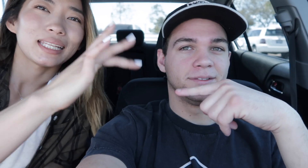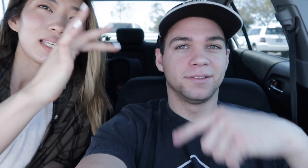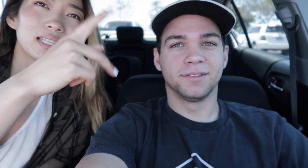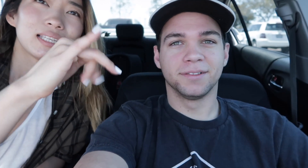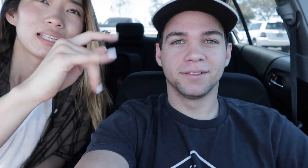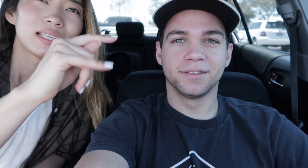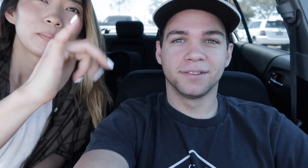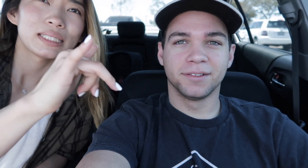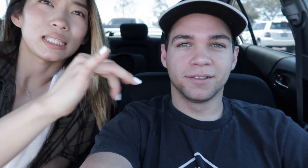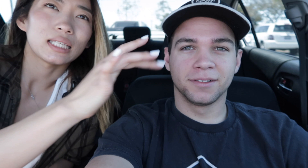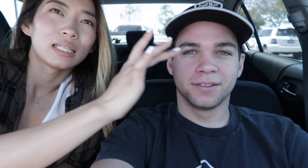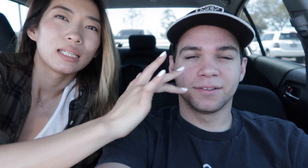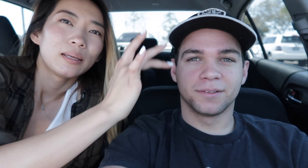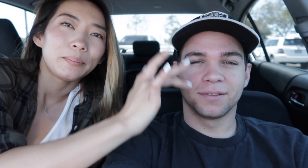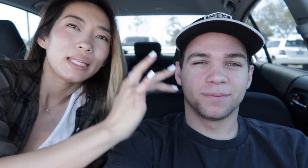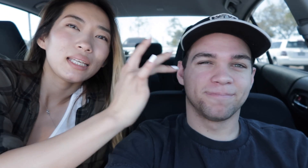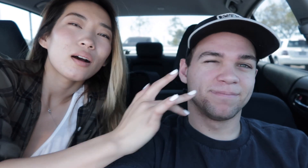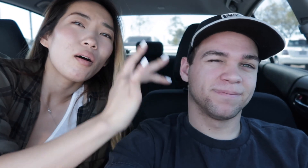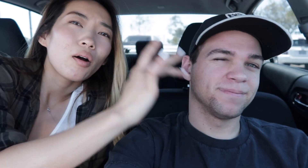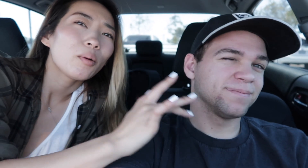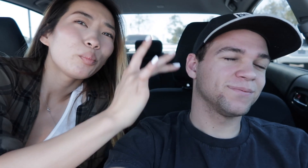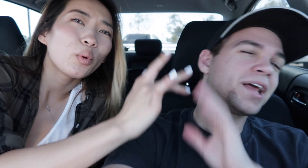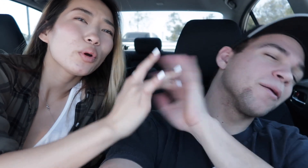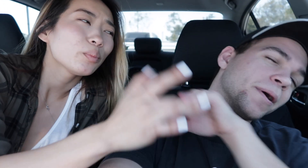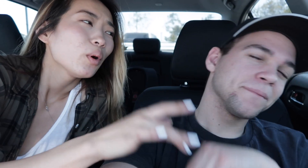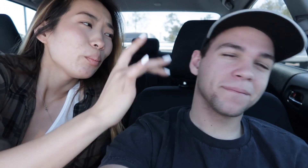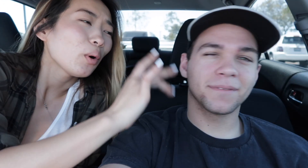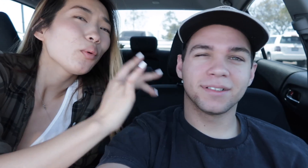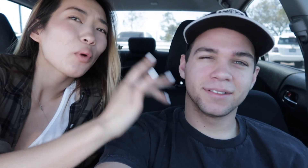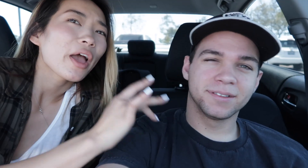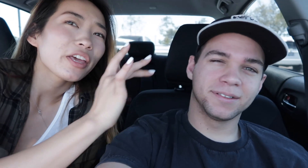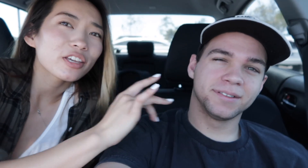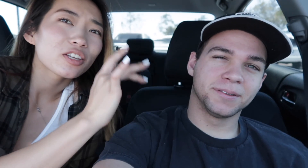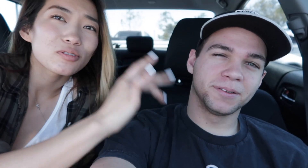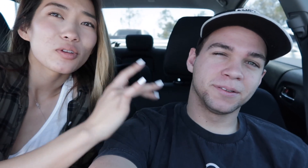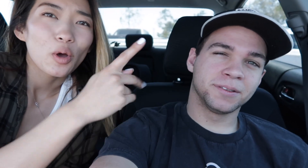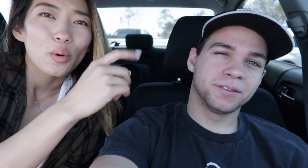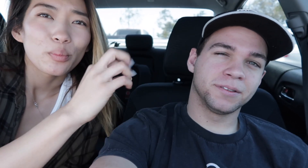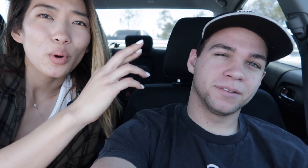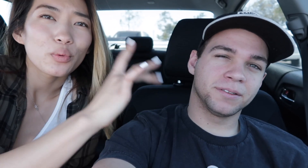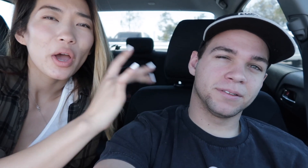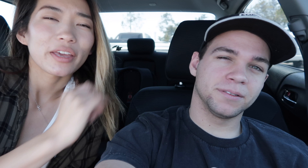this means pity pity pity awww poor poor Ryan